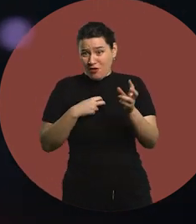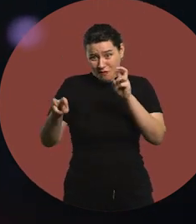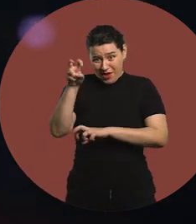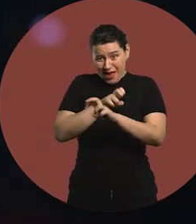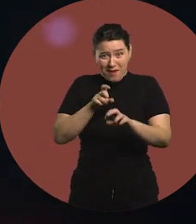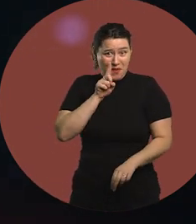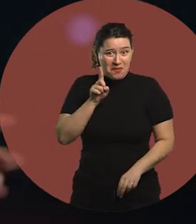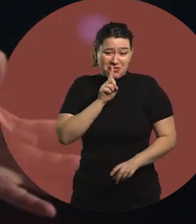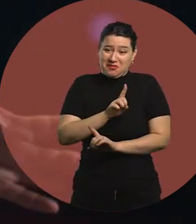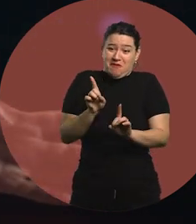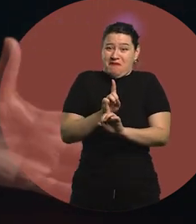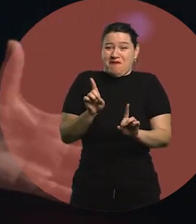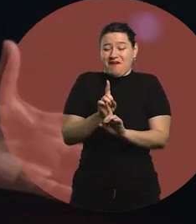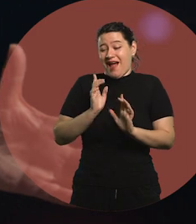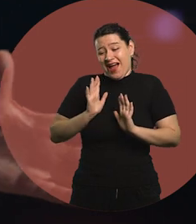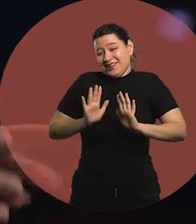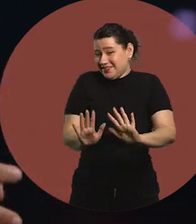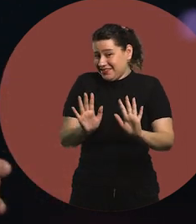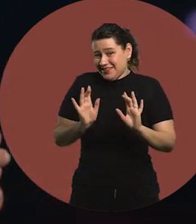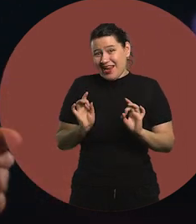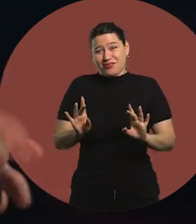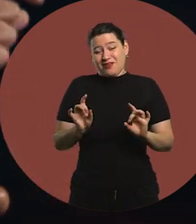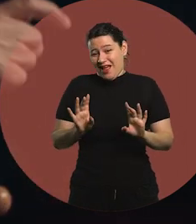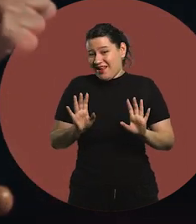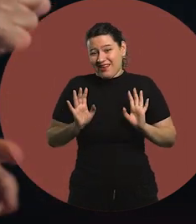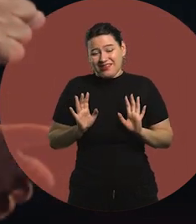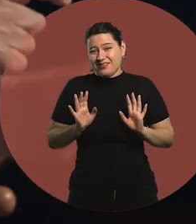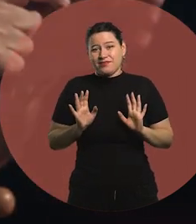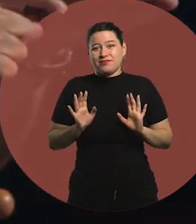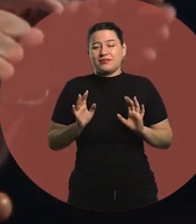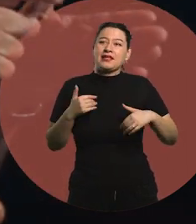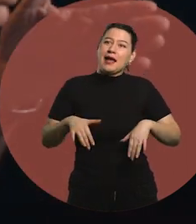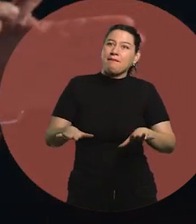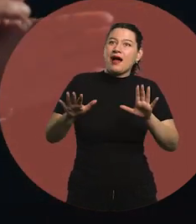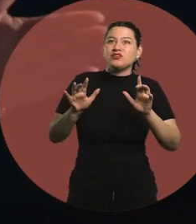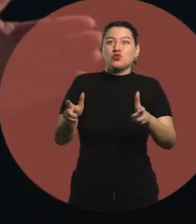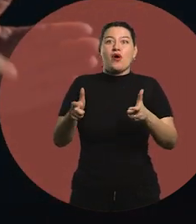it just happened maybe because I was lucky to spend